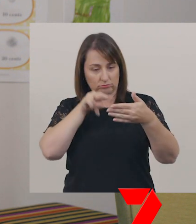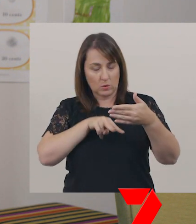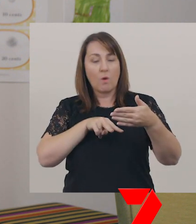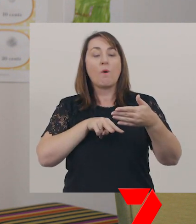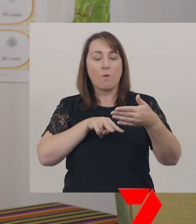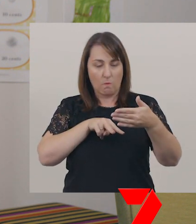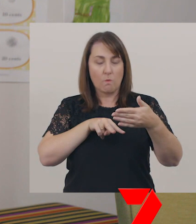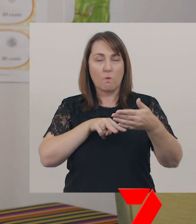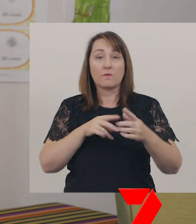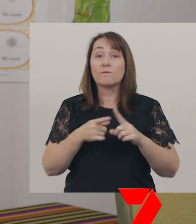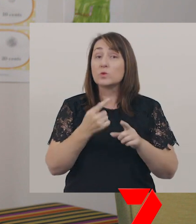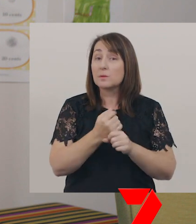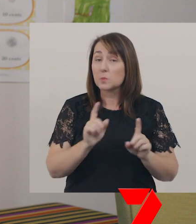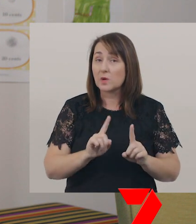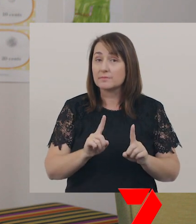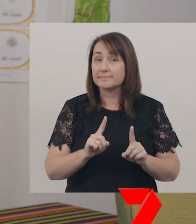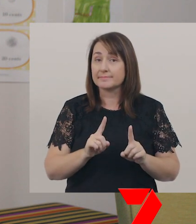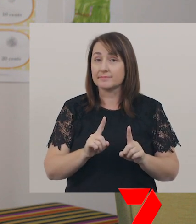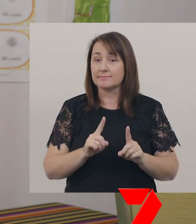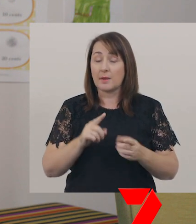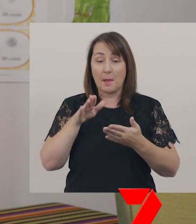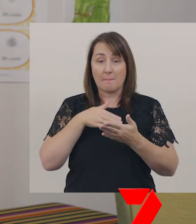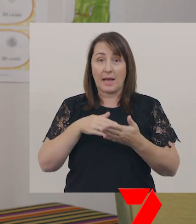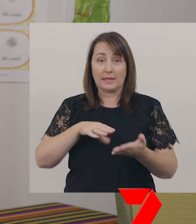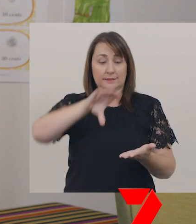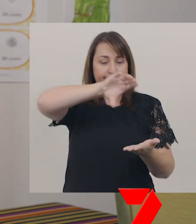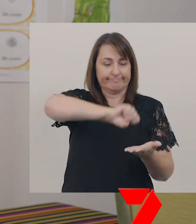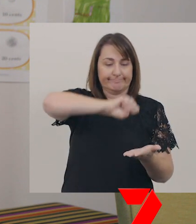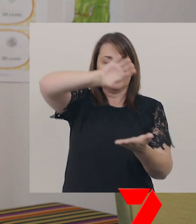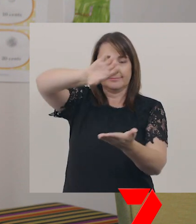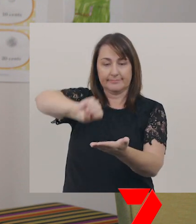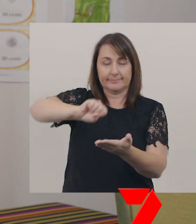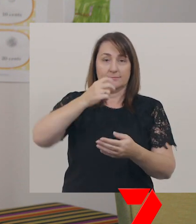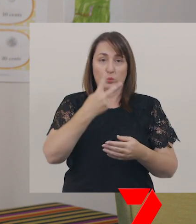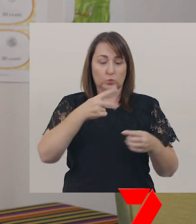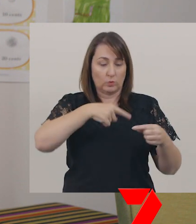For example, ‘Squeeze the paint onto two plastic lids’.